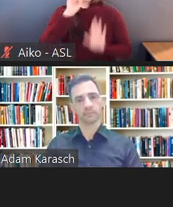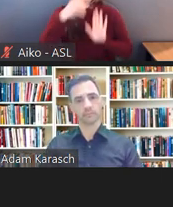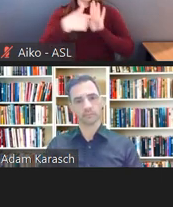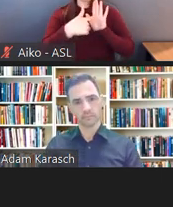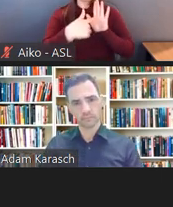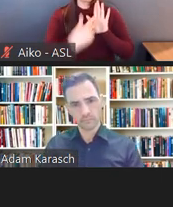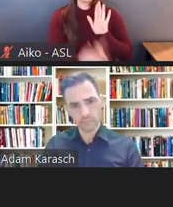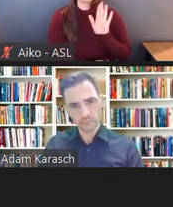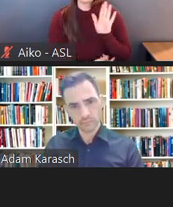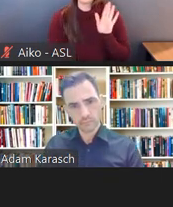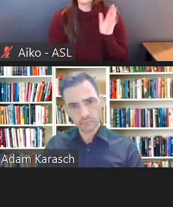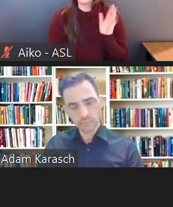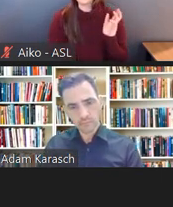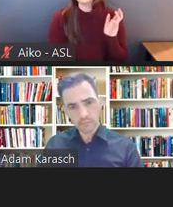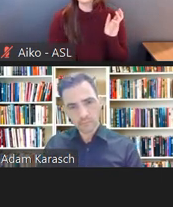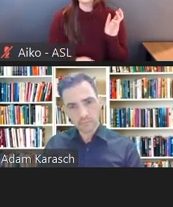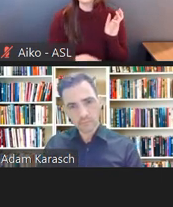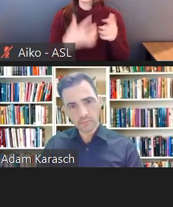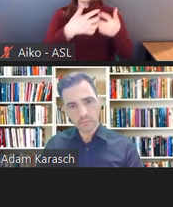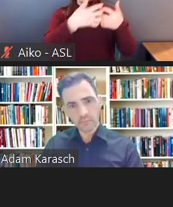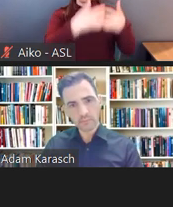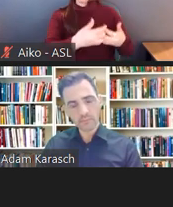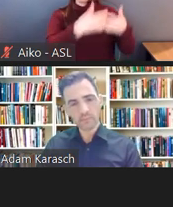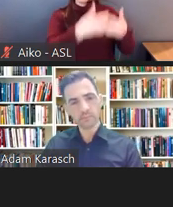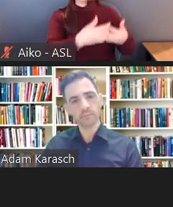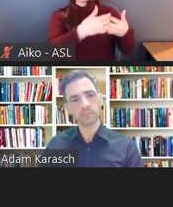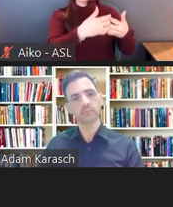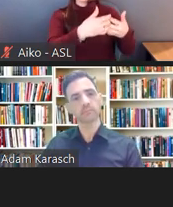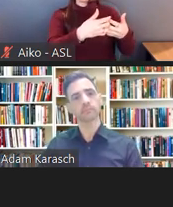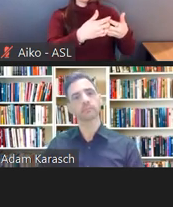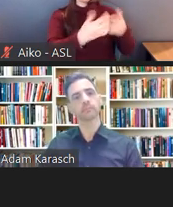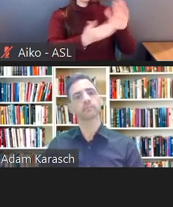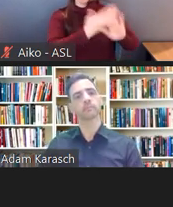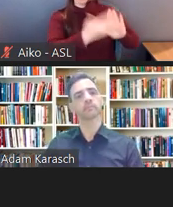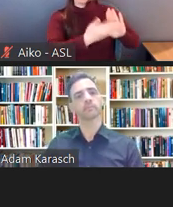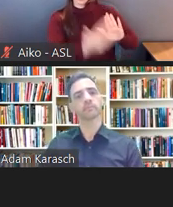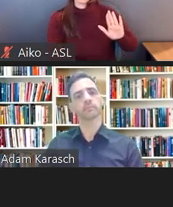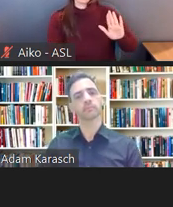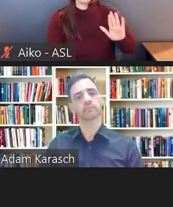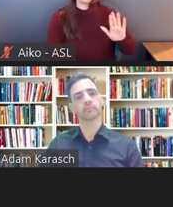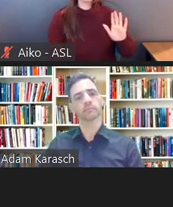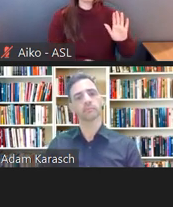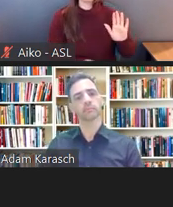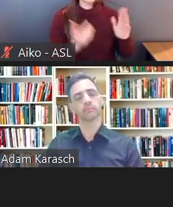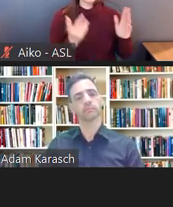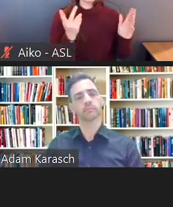If there's a manufacturing operation, and someone says